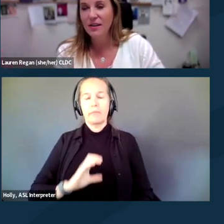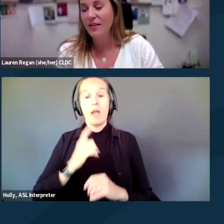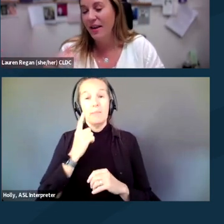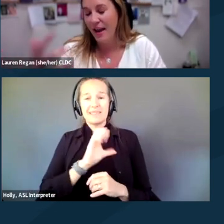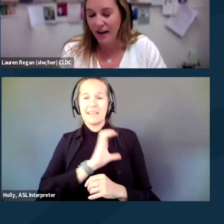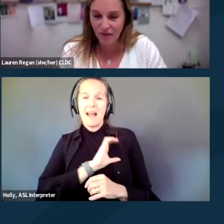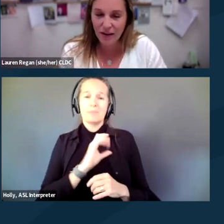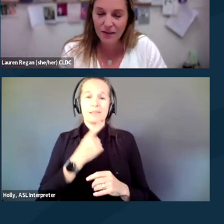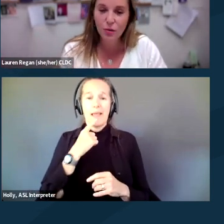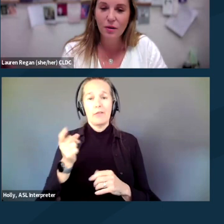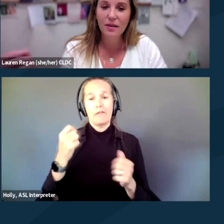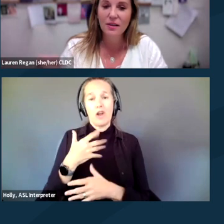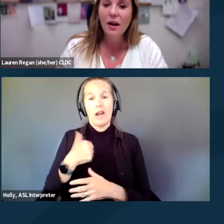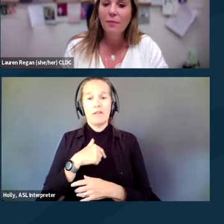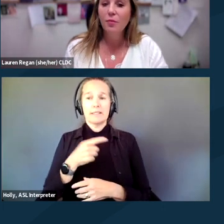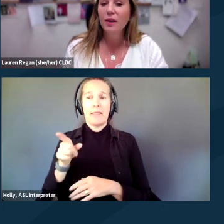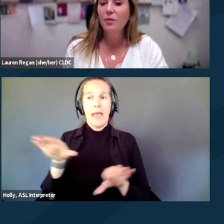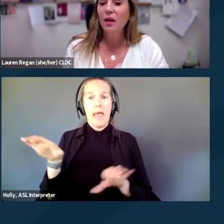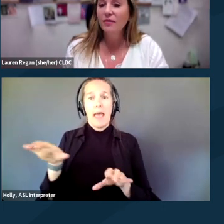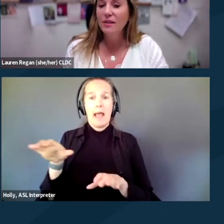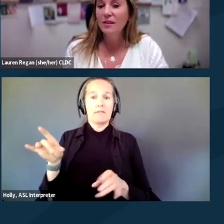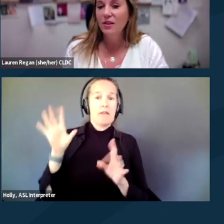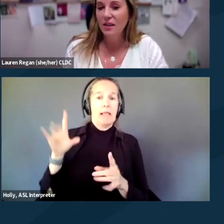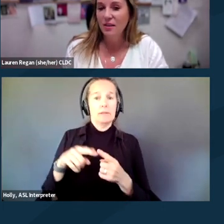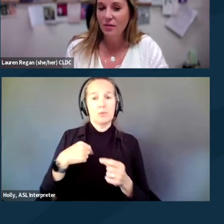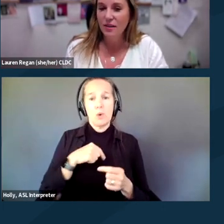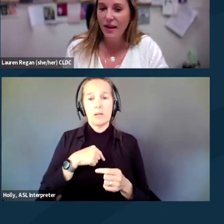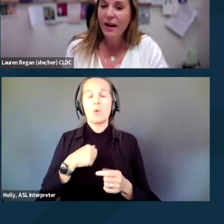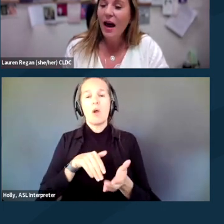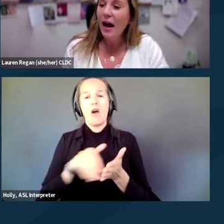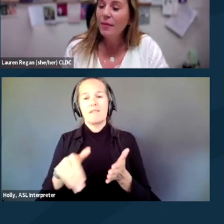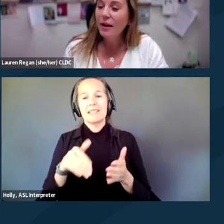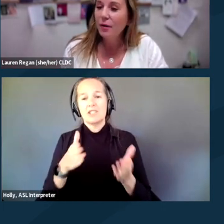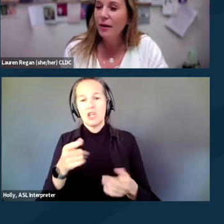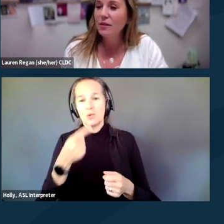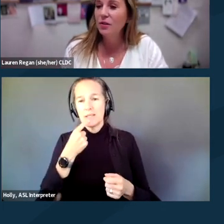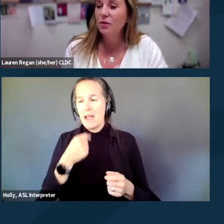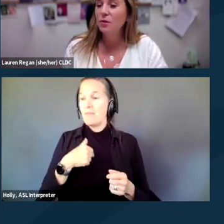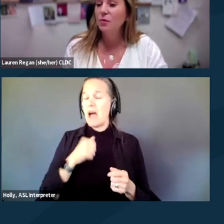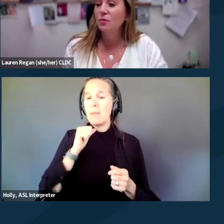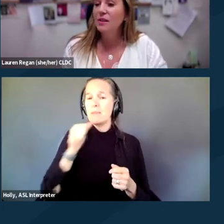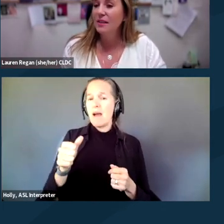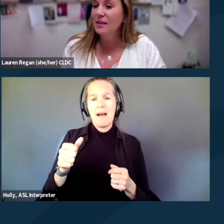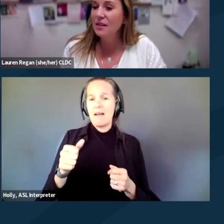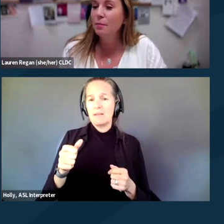and they act violently toward us, we will often suggest that you say, "I'm not going to resist,